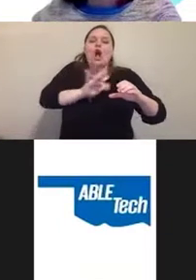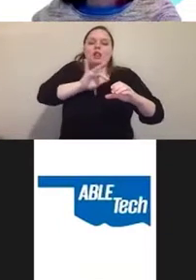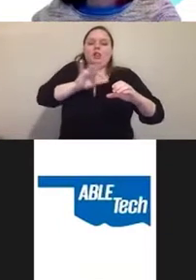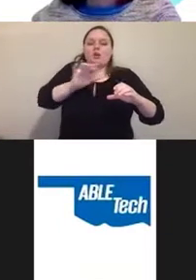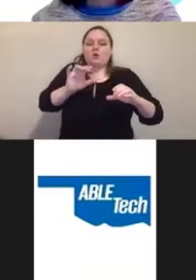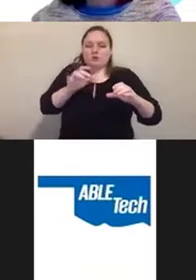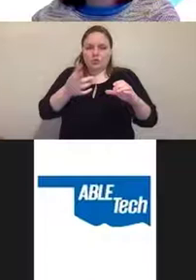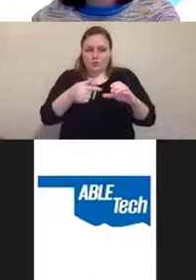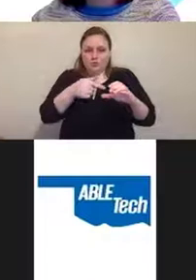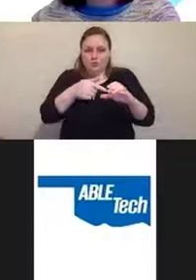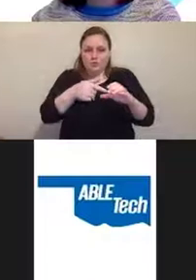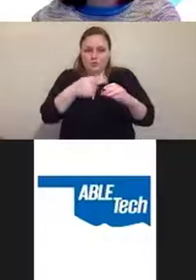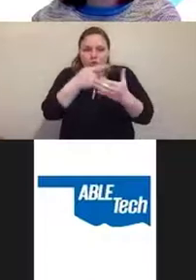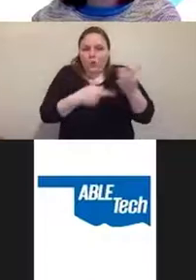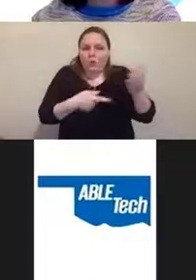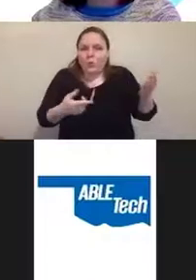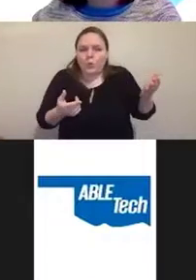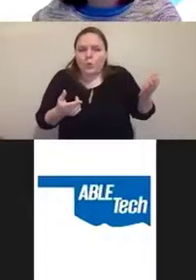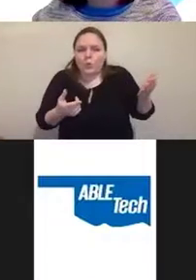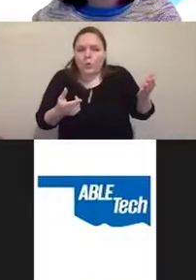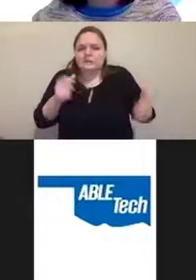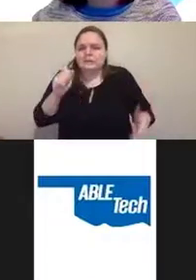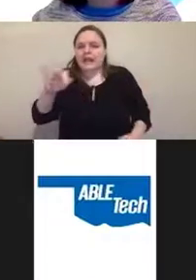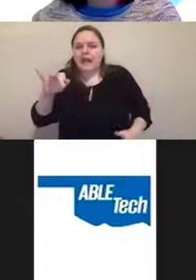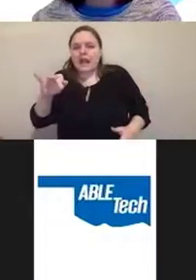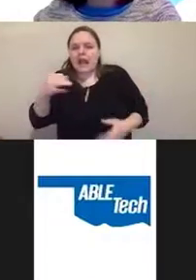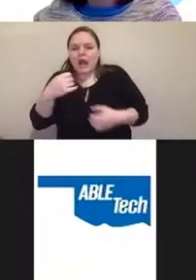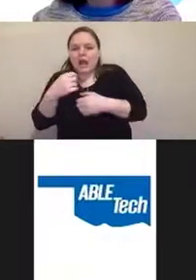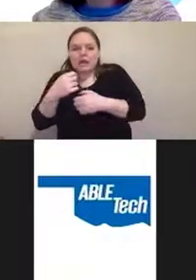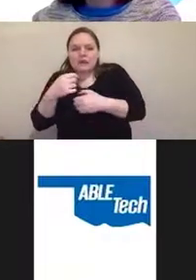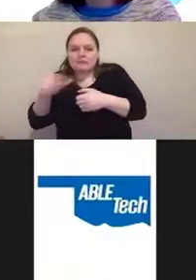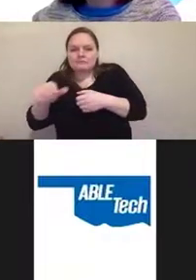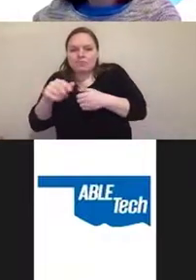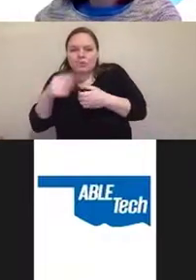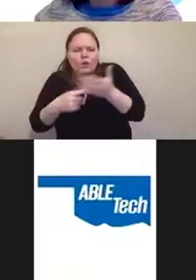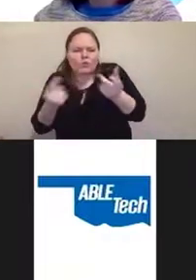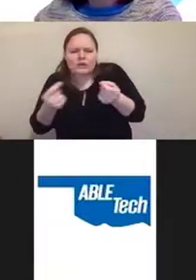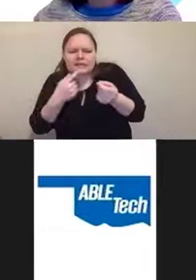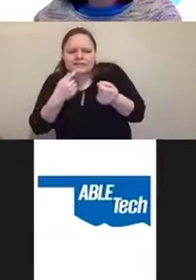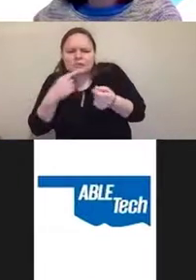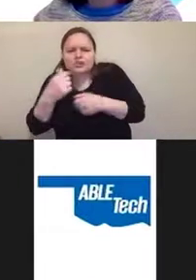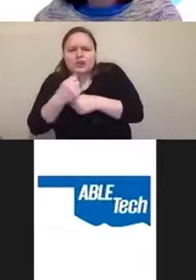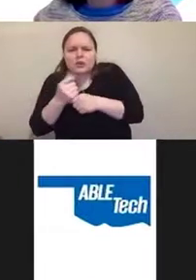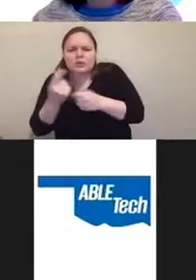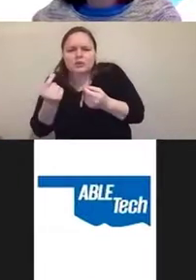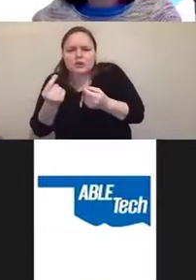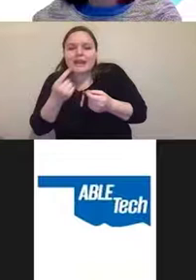What's the AI generation gonna do? It's gonna say build circle inside,